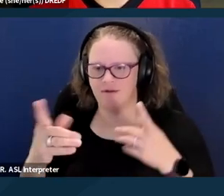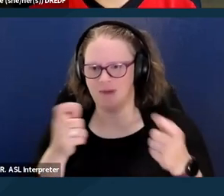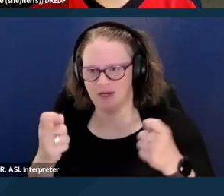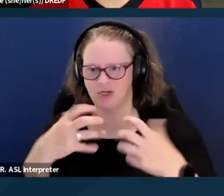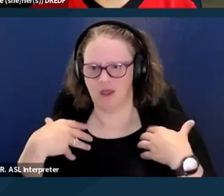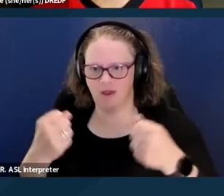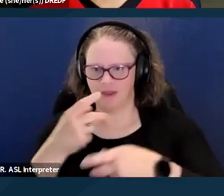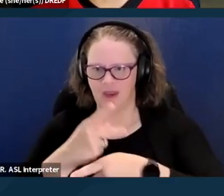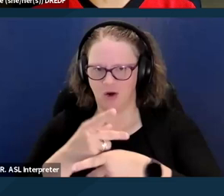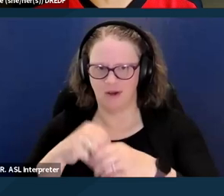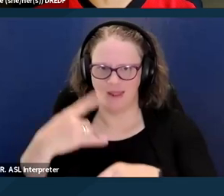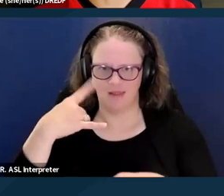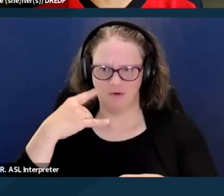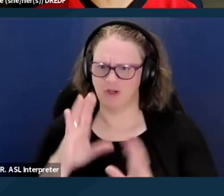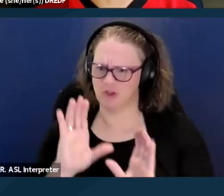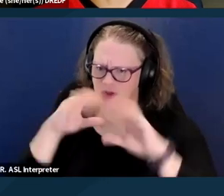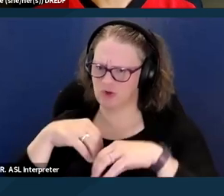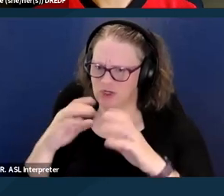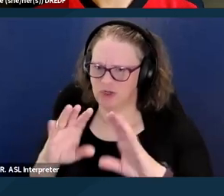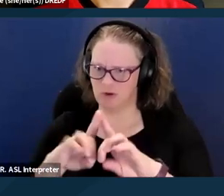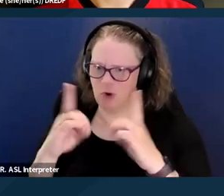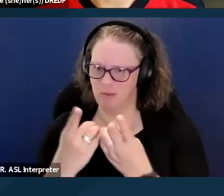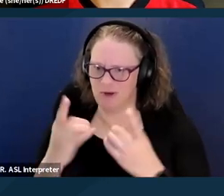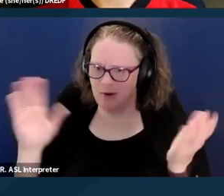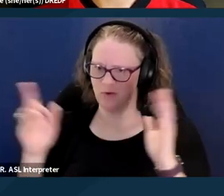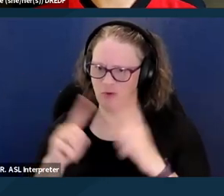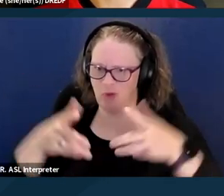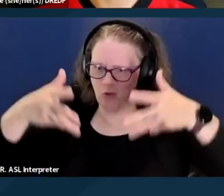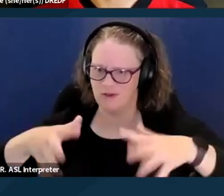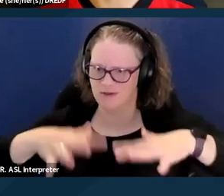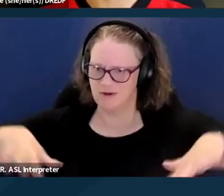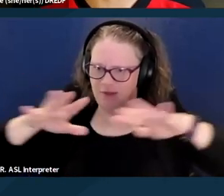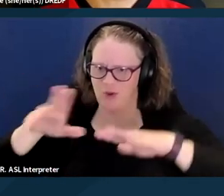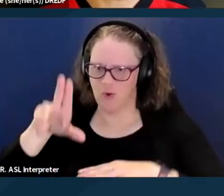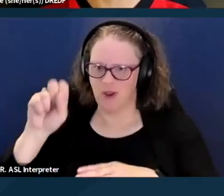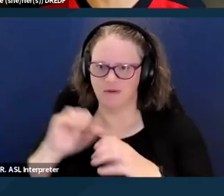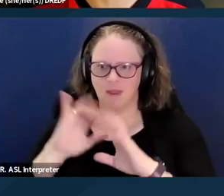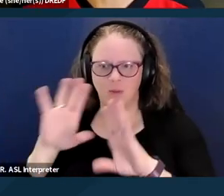a very unusual department nationally actually, which provides independent medical reviews